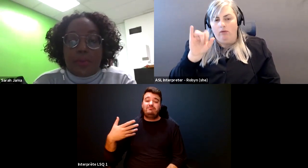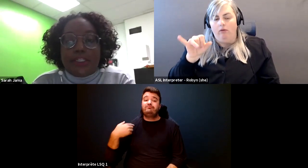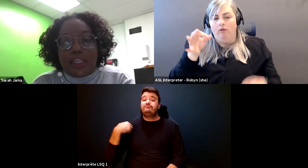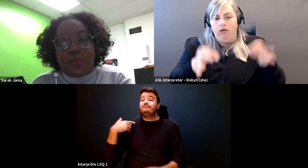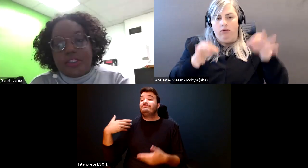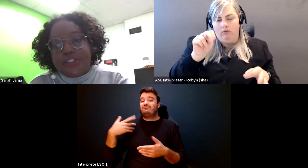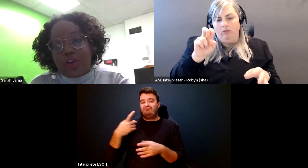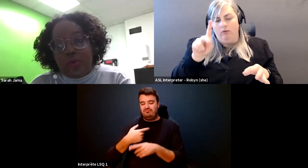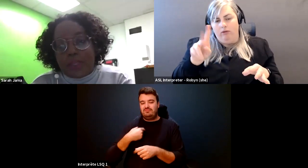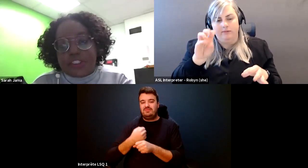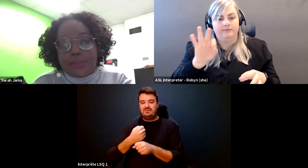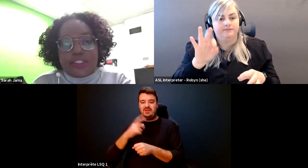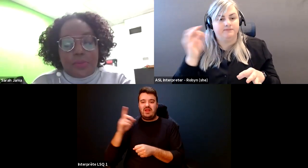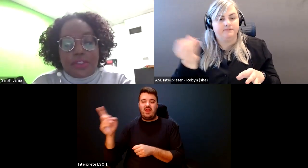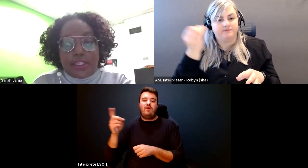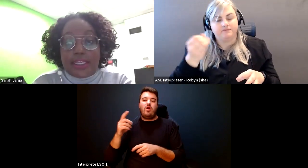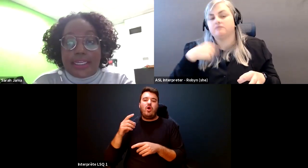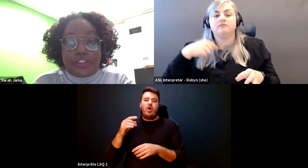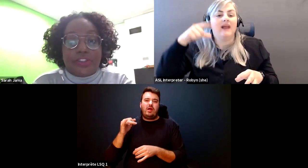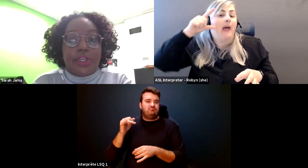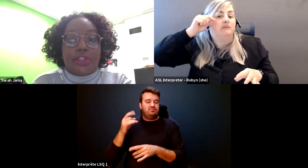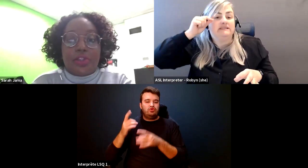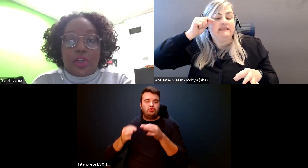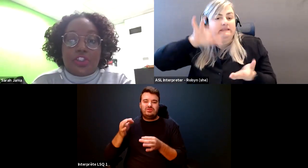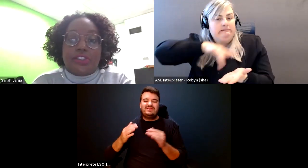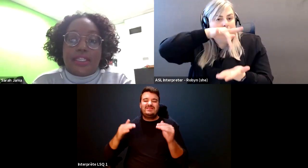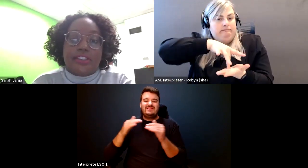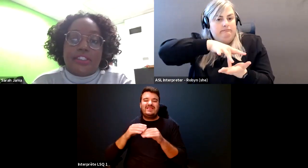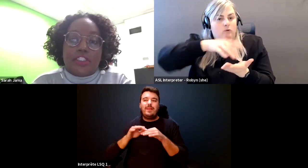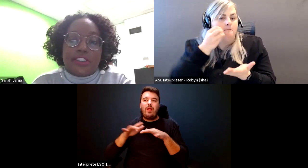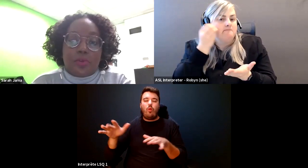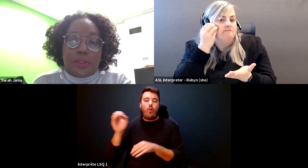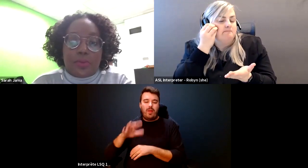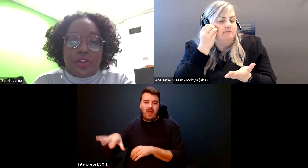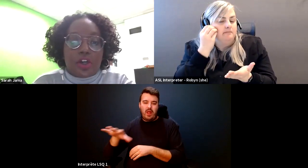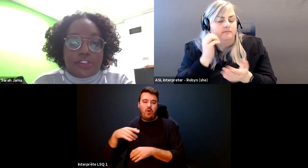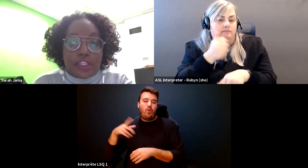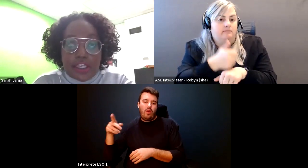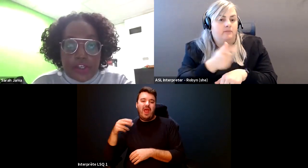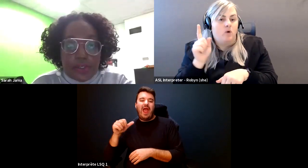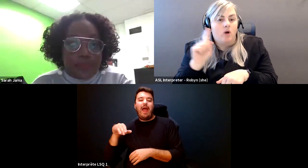Sarah Jama: We picked Hamilton as our home base because Hamilton has the largest density of disabled people across Ontario.